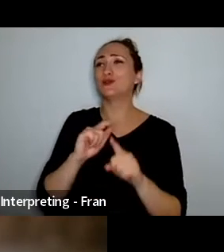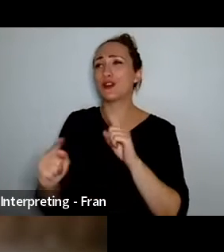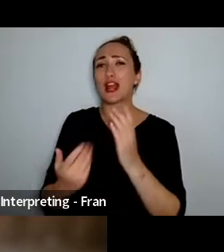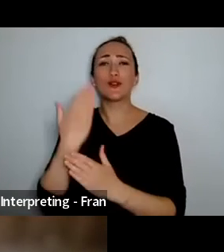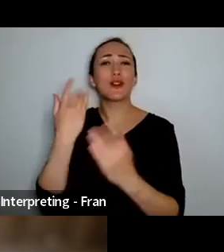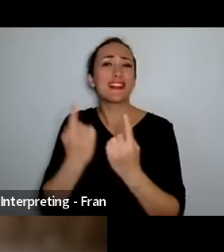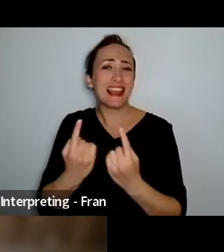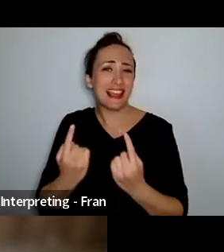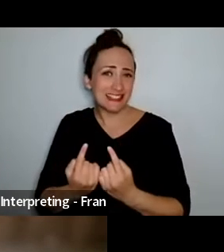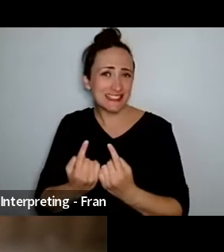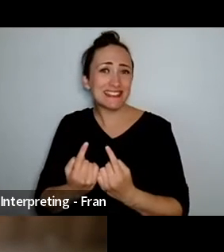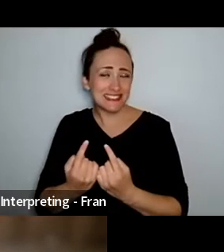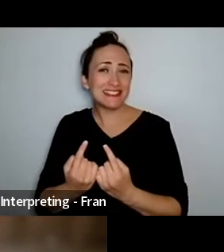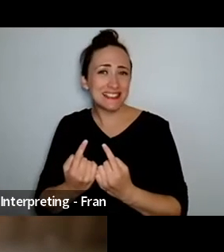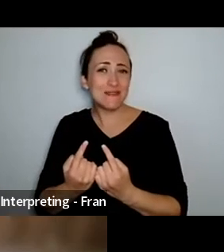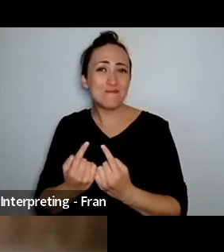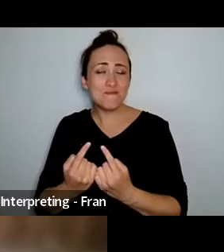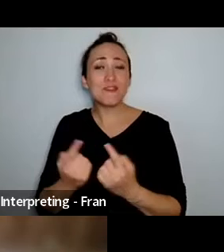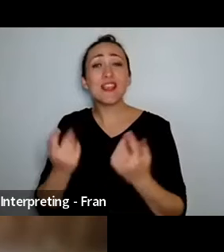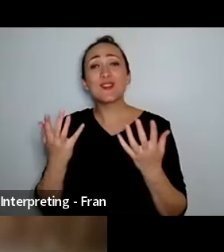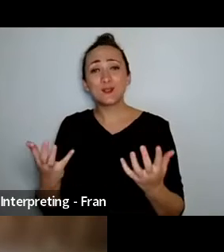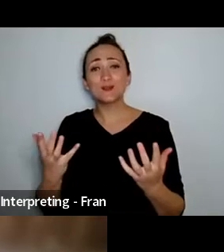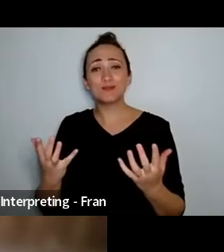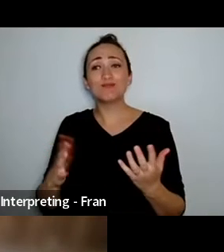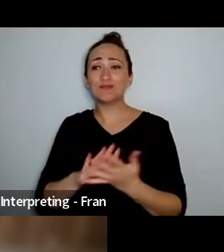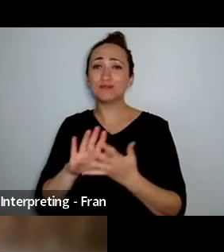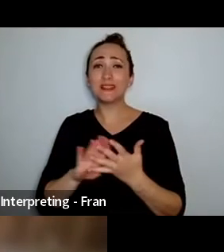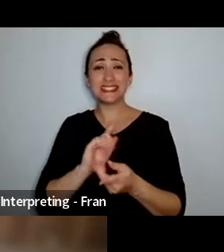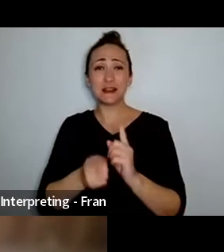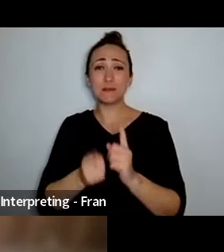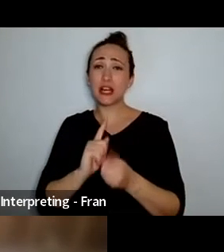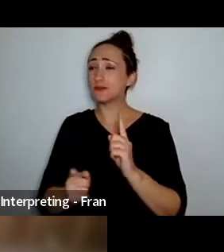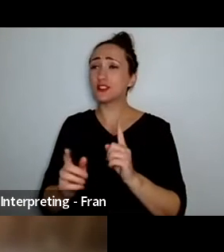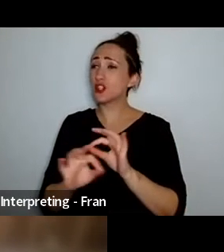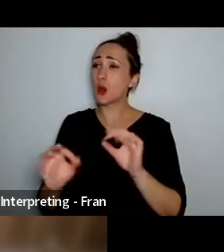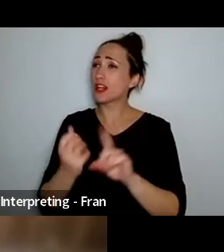this idea and often then it may not get to where I imagined but you know what it went somewhere